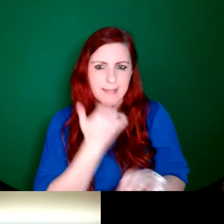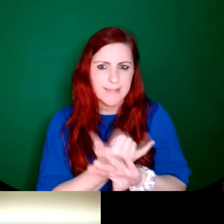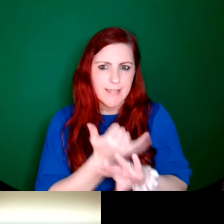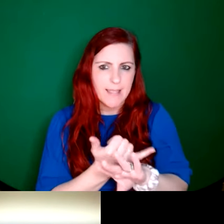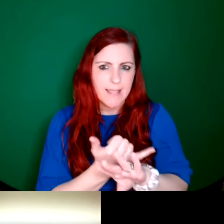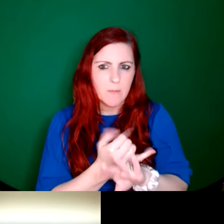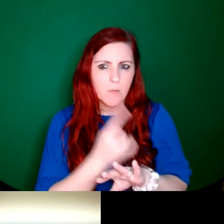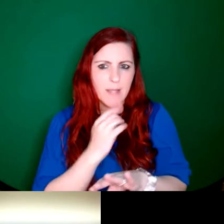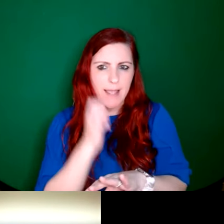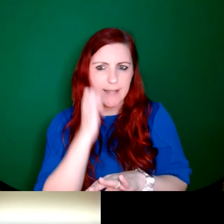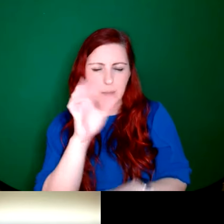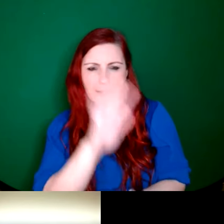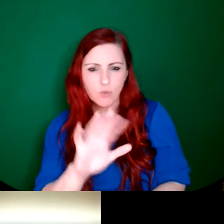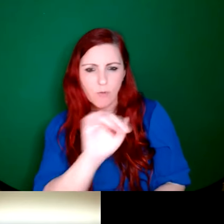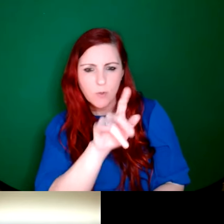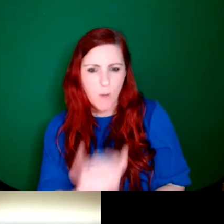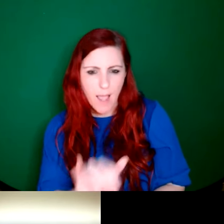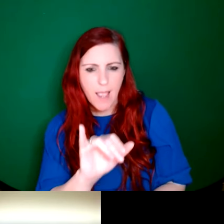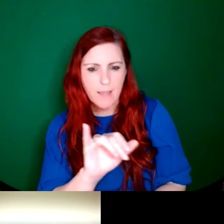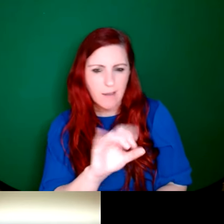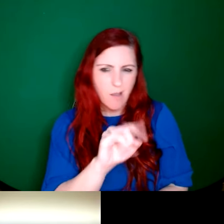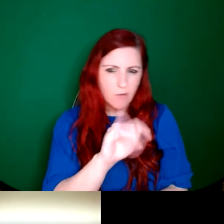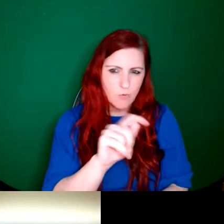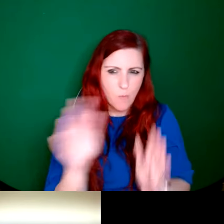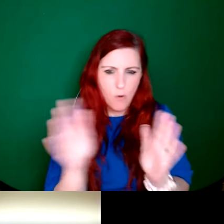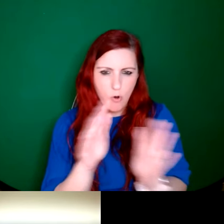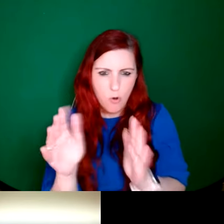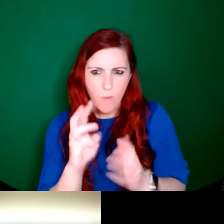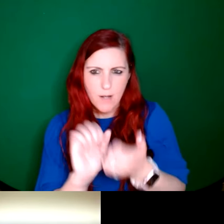probably be around July and October that we do the switch. And we will